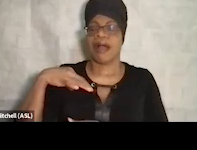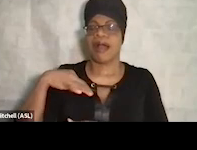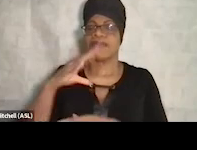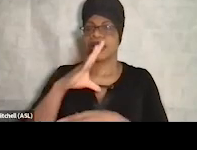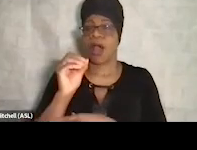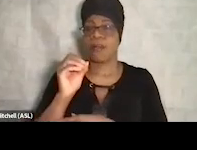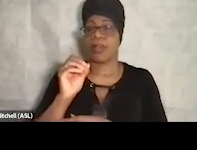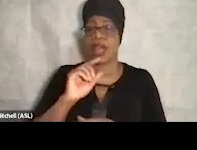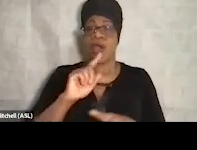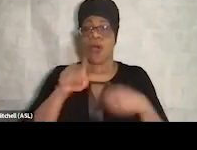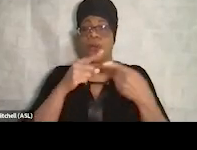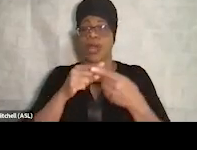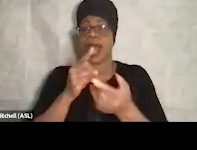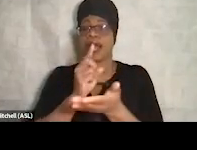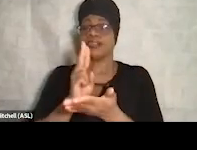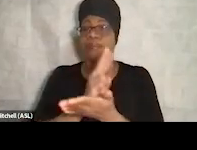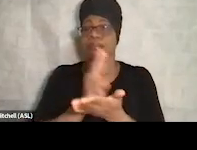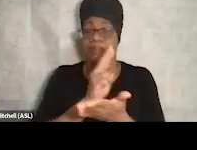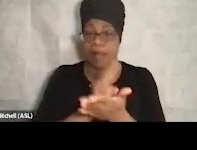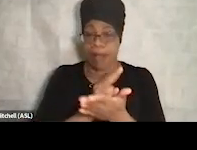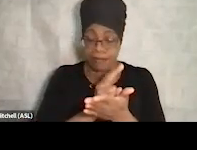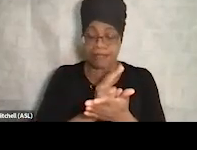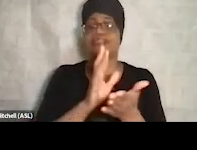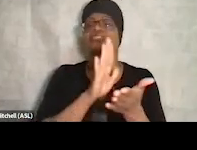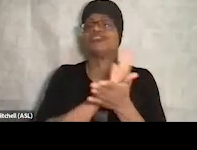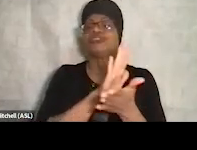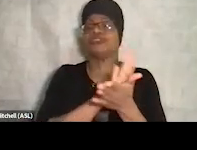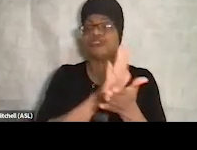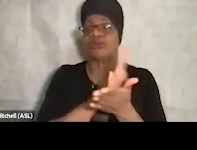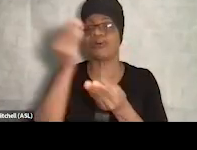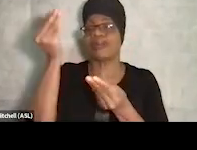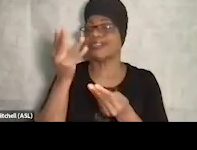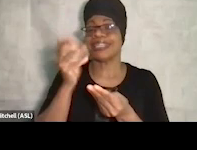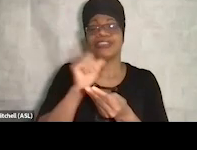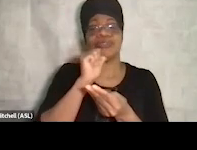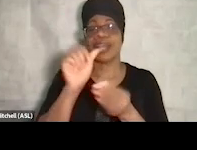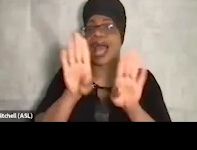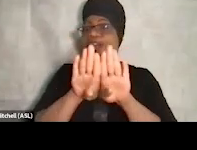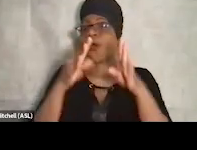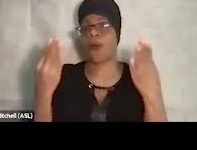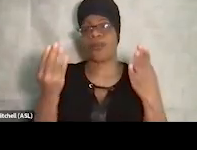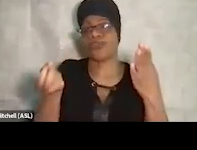"Do not open your own nonprofit." And I listened to that for a long time,